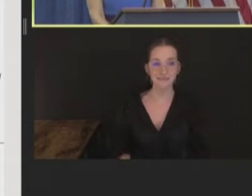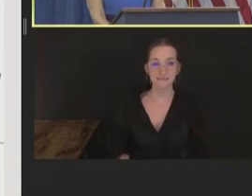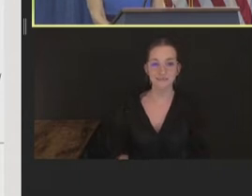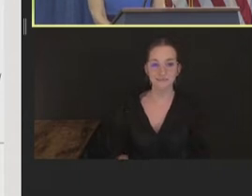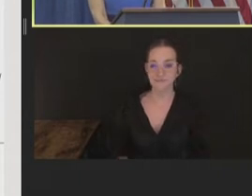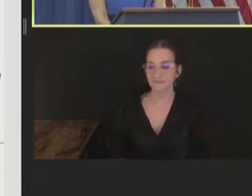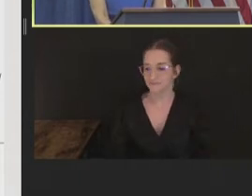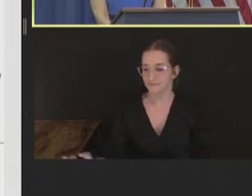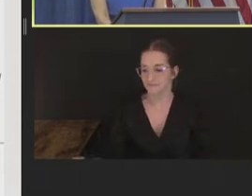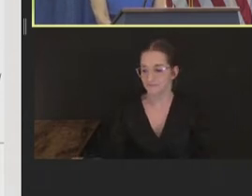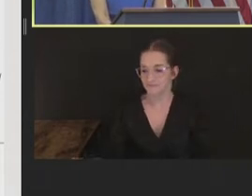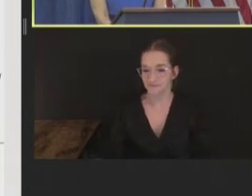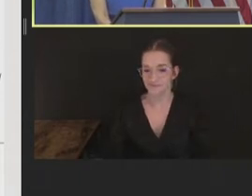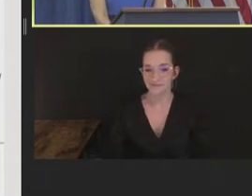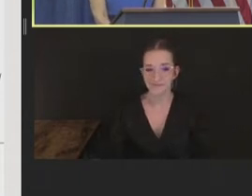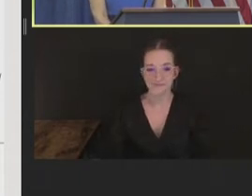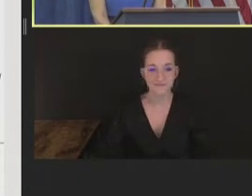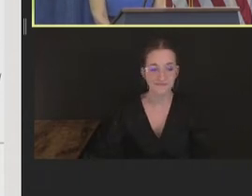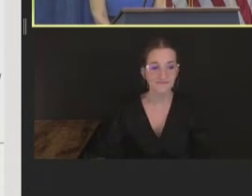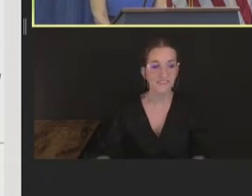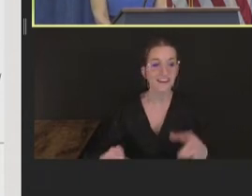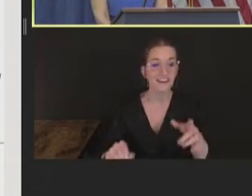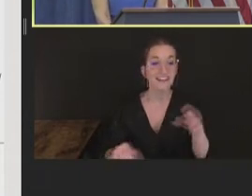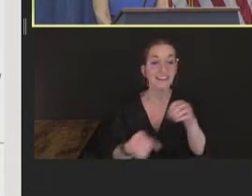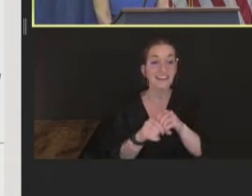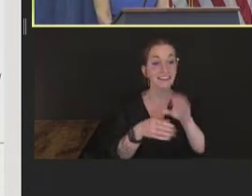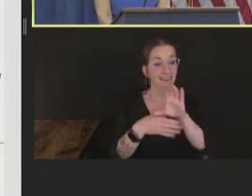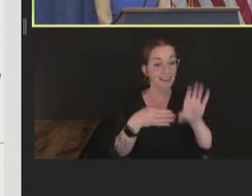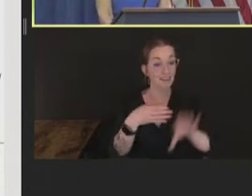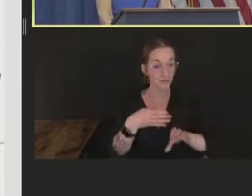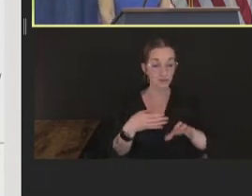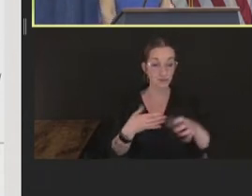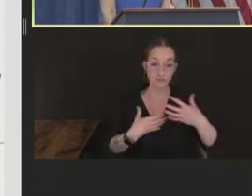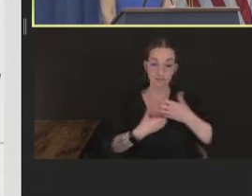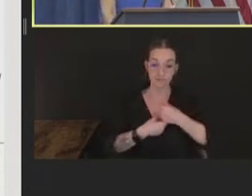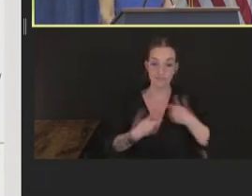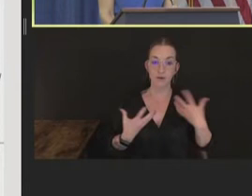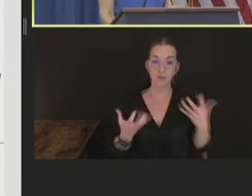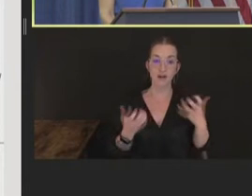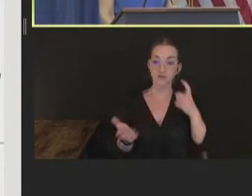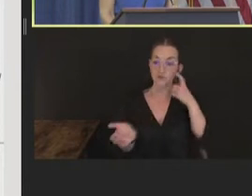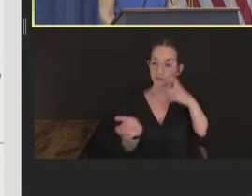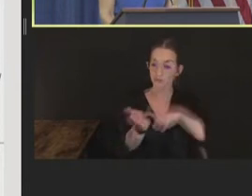In conclusion, I also just want to recognize and thank everyone working